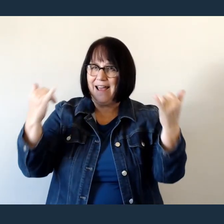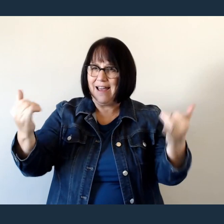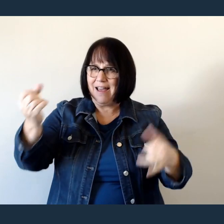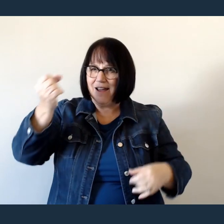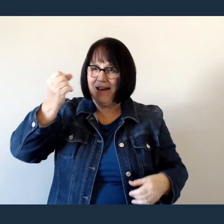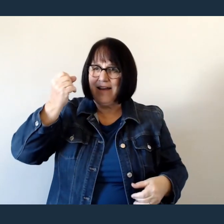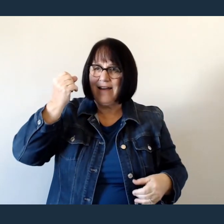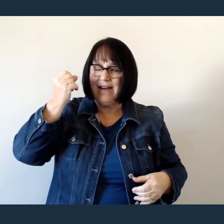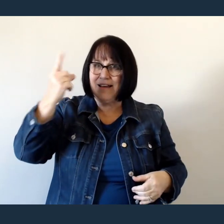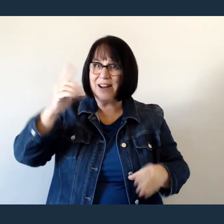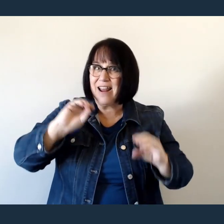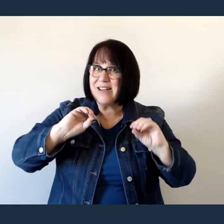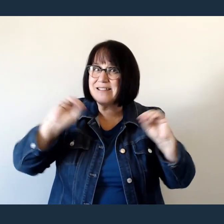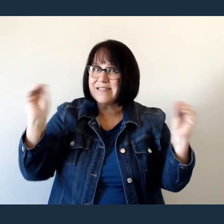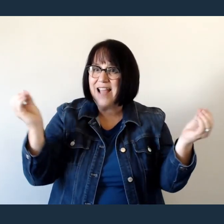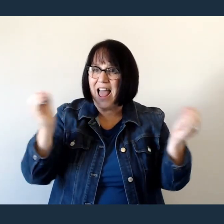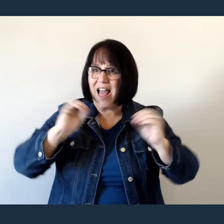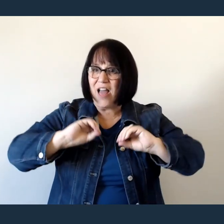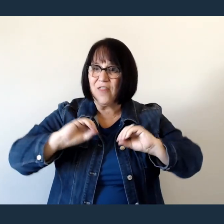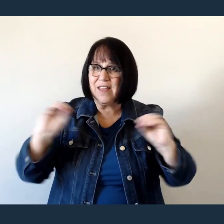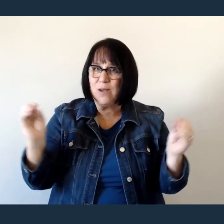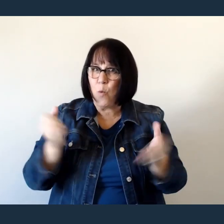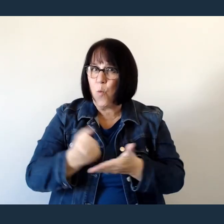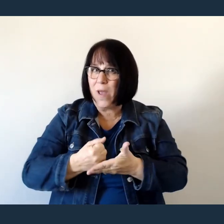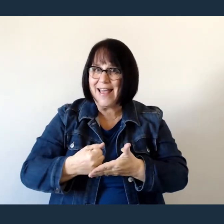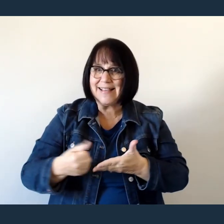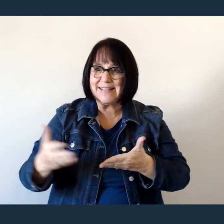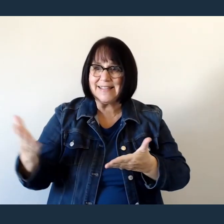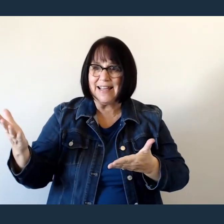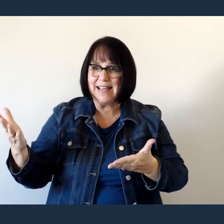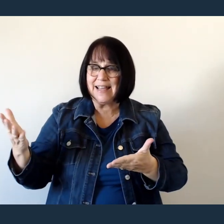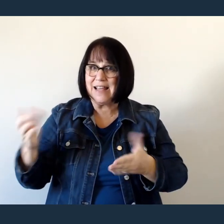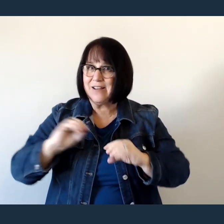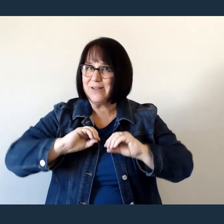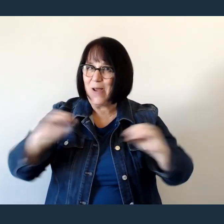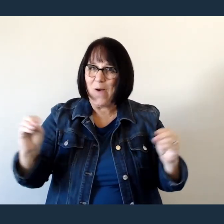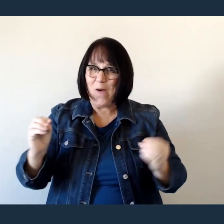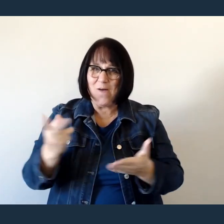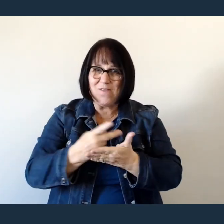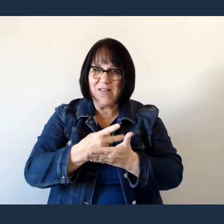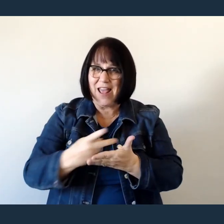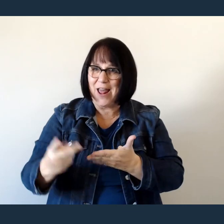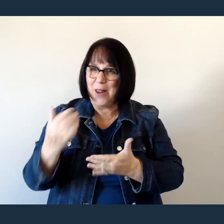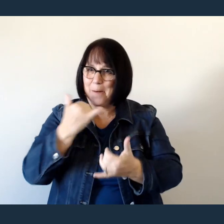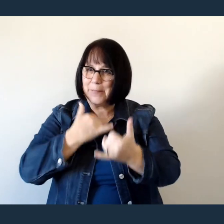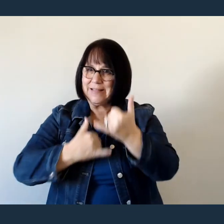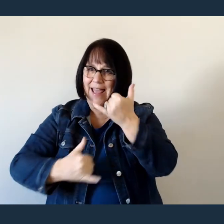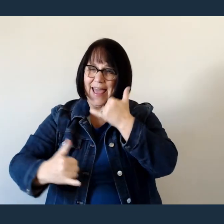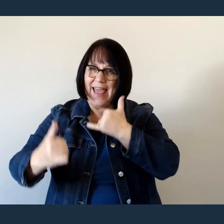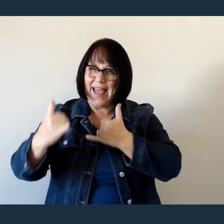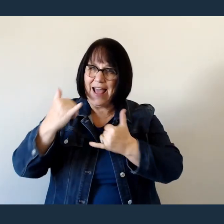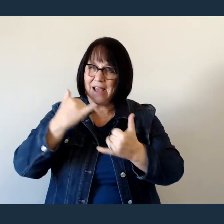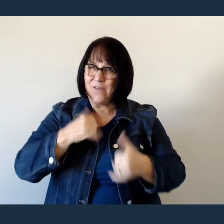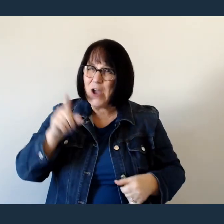I know nothing has been wasted No failure or mistake